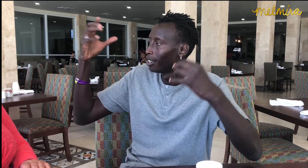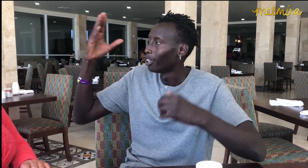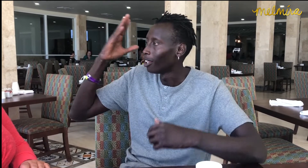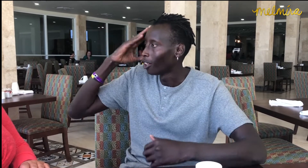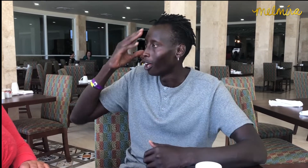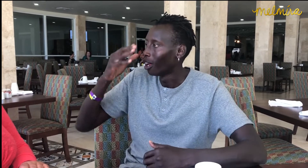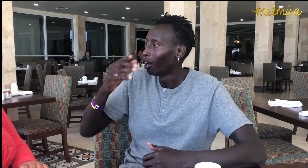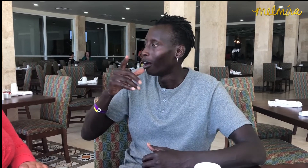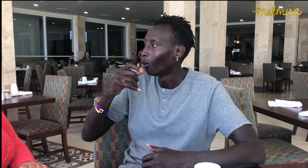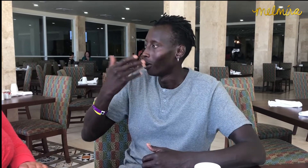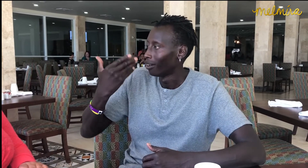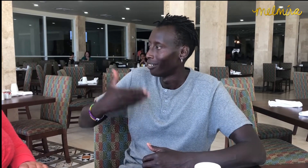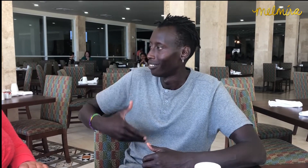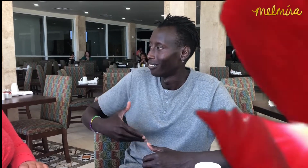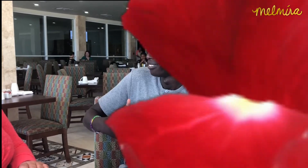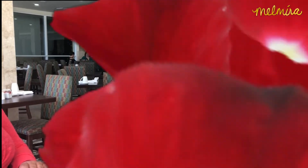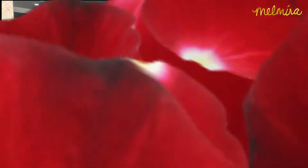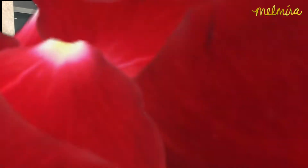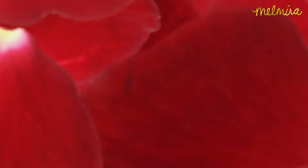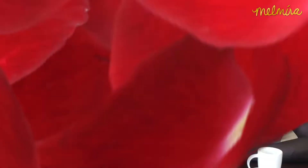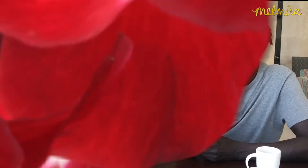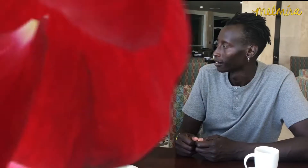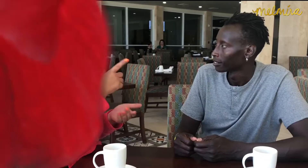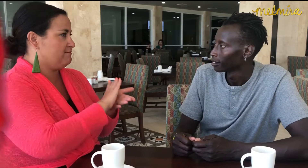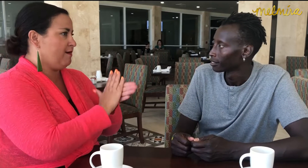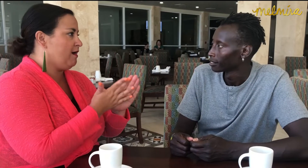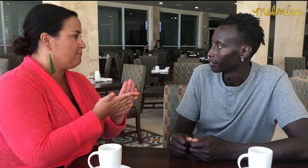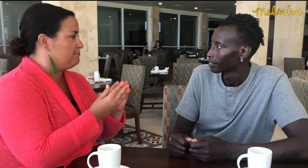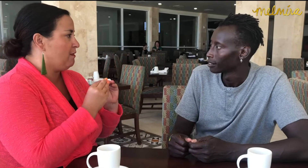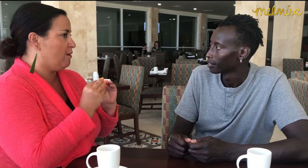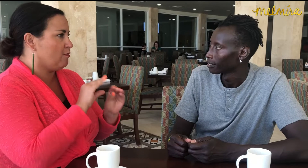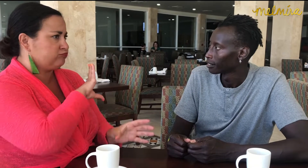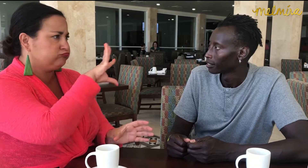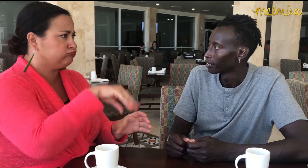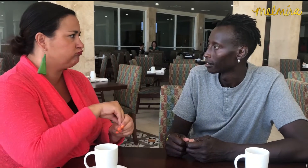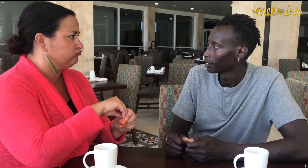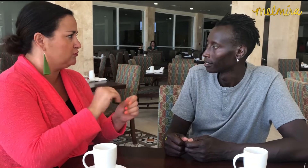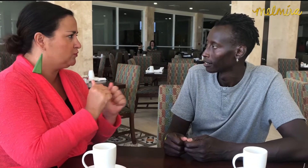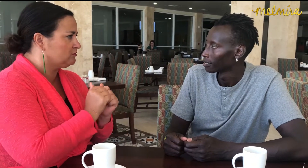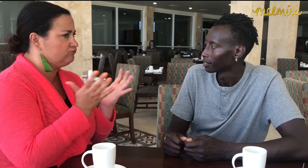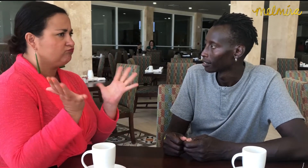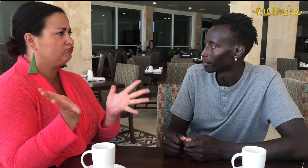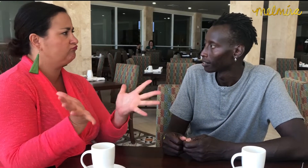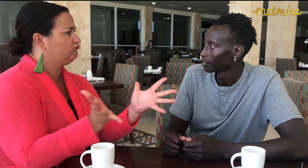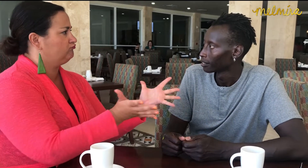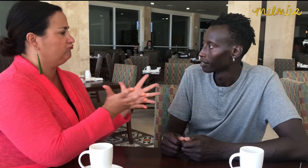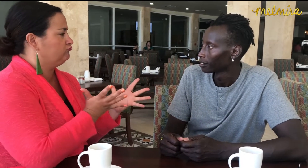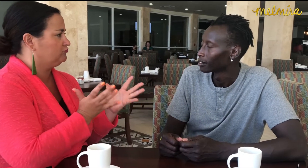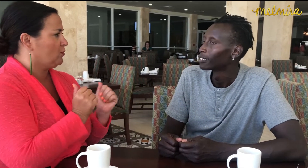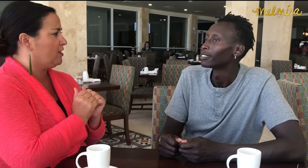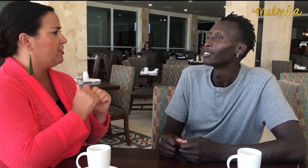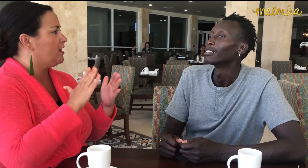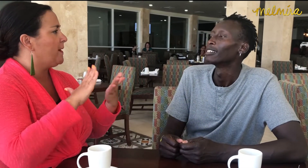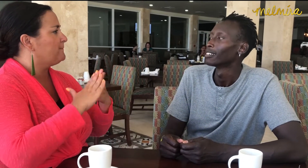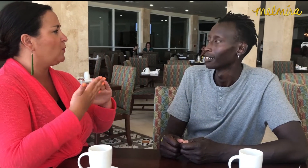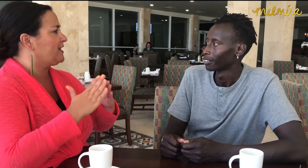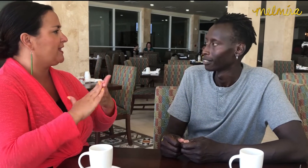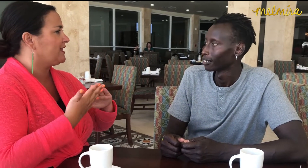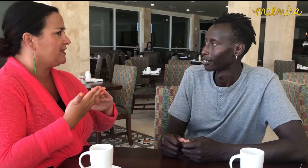They know who I am. When did you become more engaged with the community